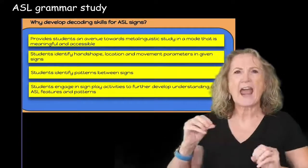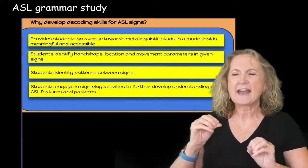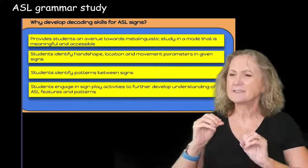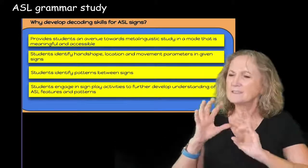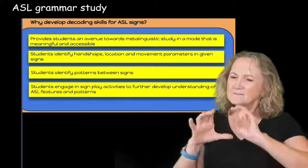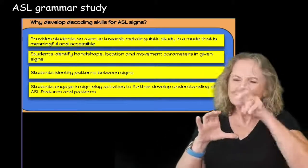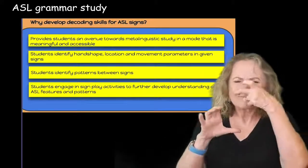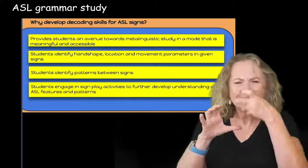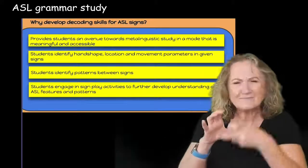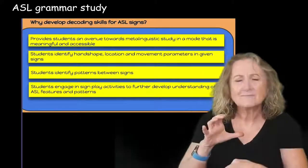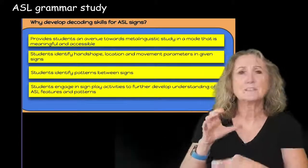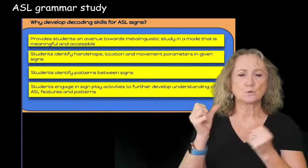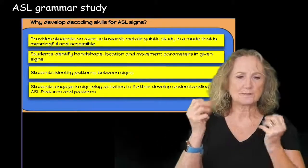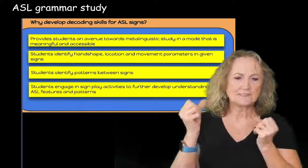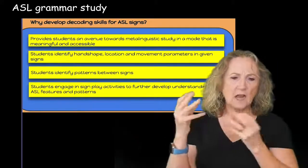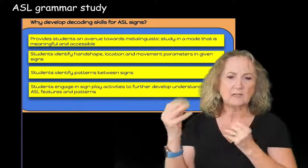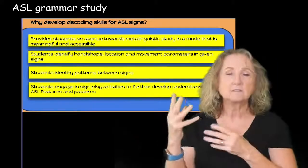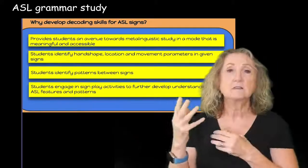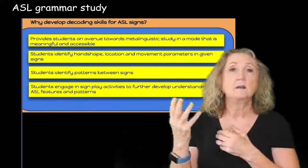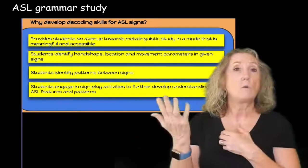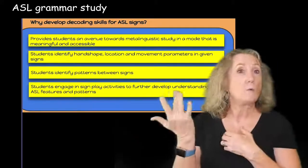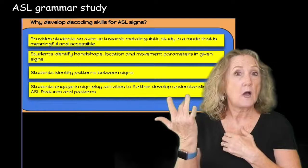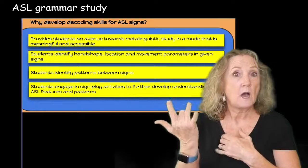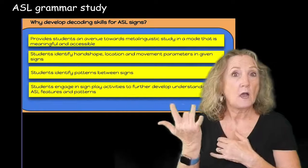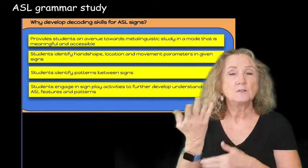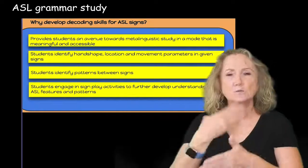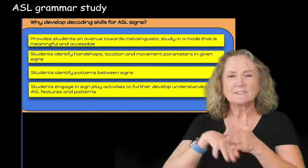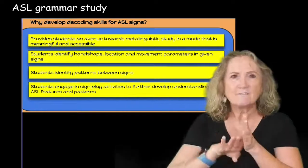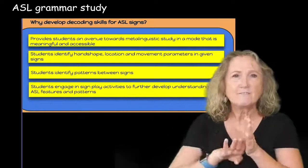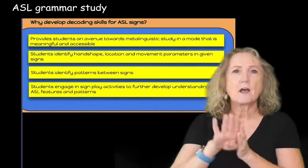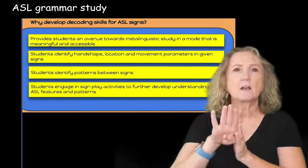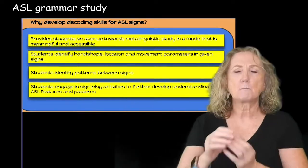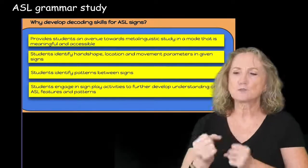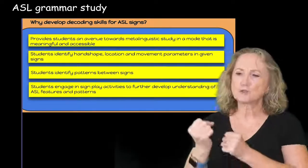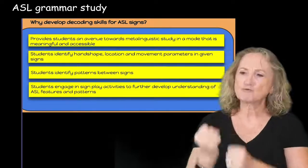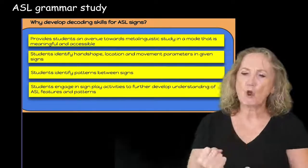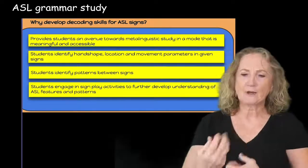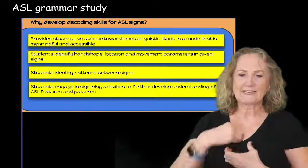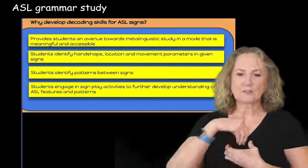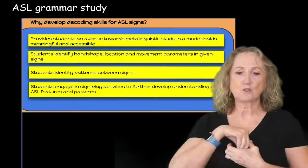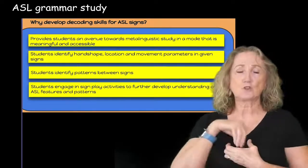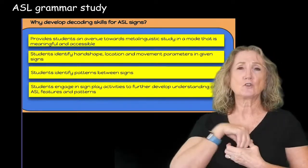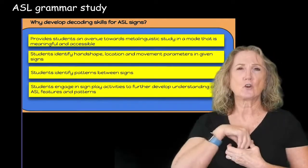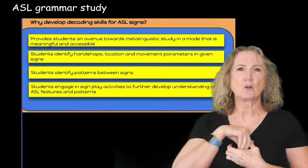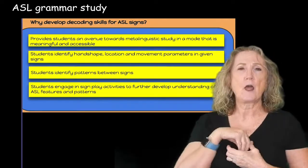to explore and dive into